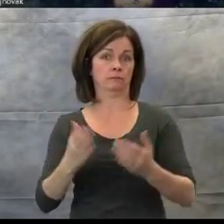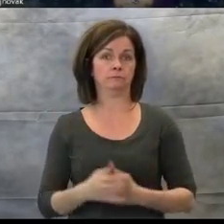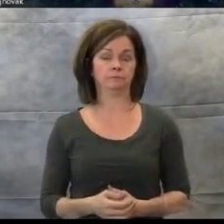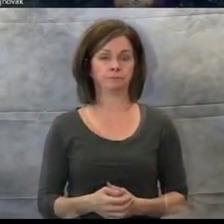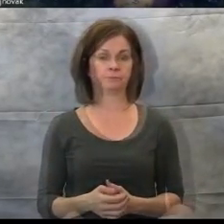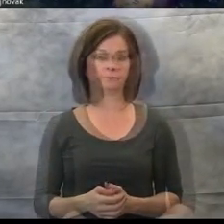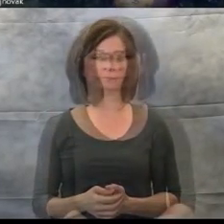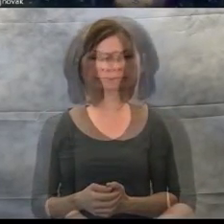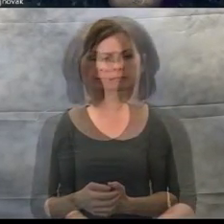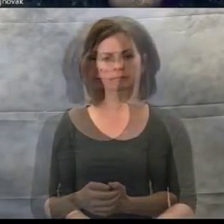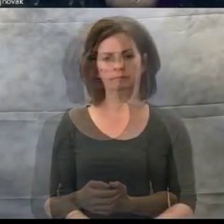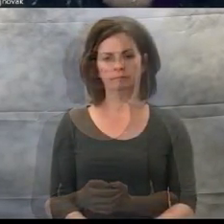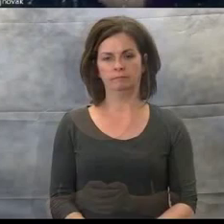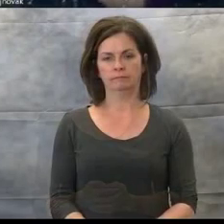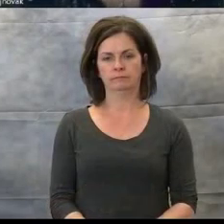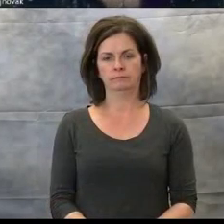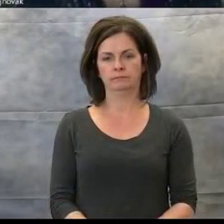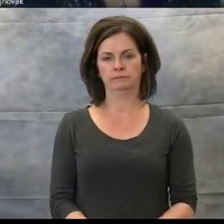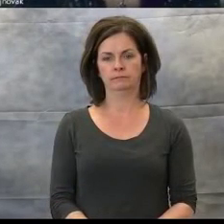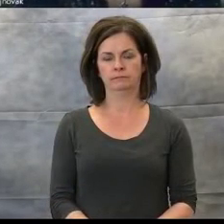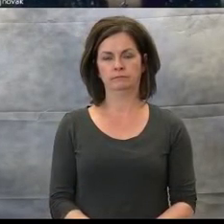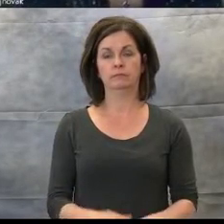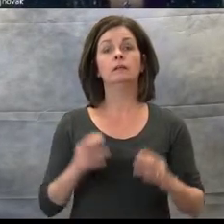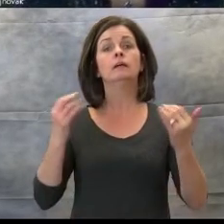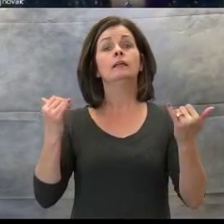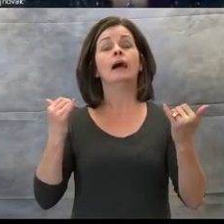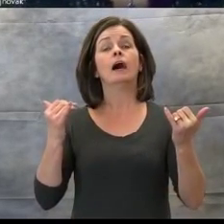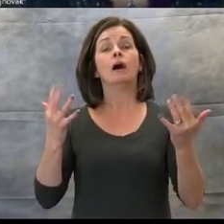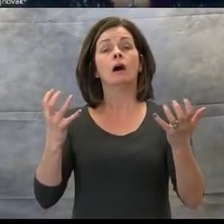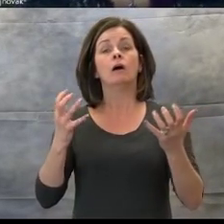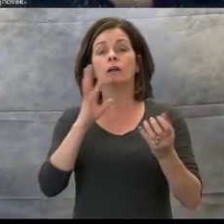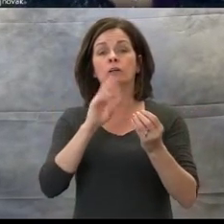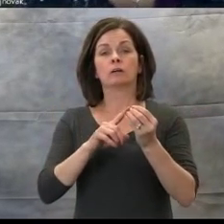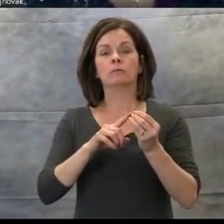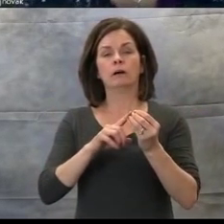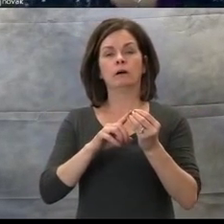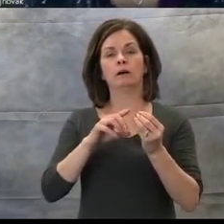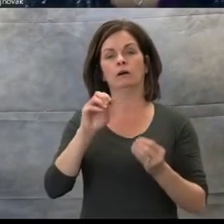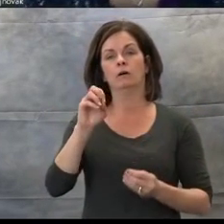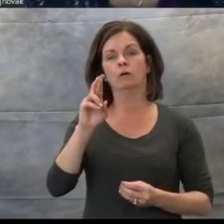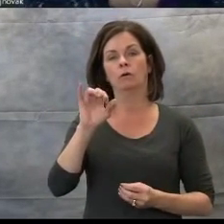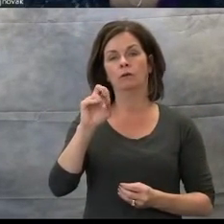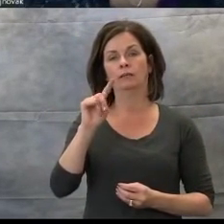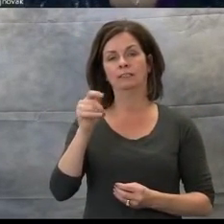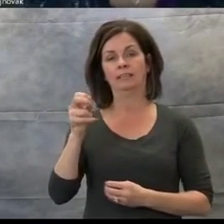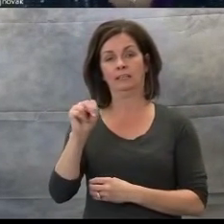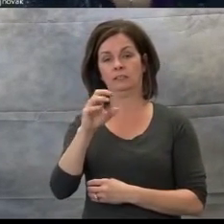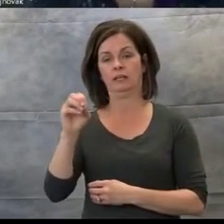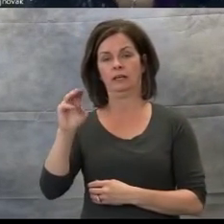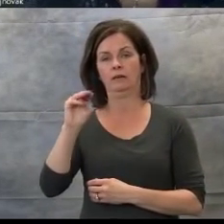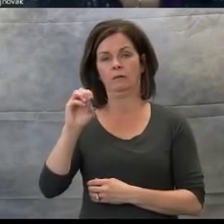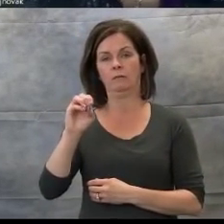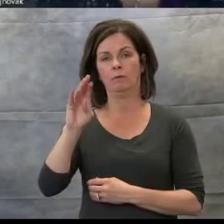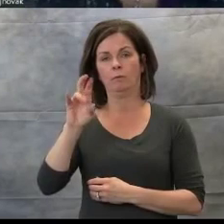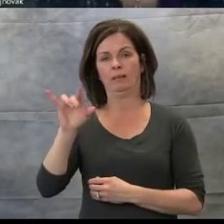Next, I'd like to talk about orientation and mobility skills. I had a very special relationship with the orientation and